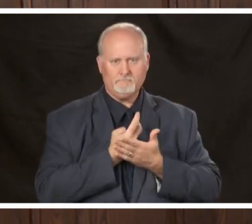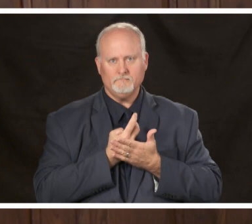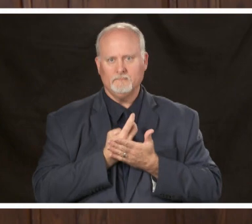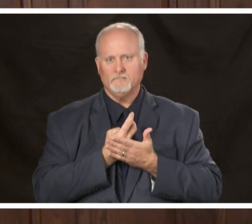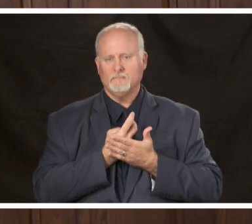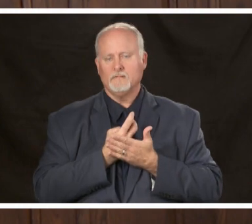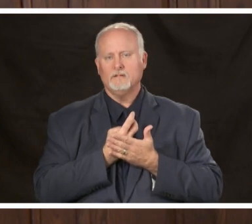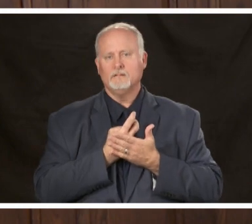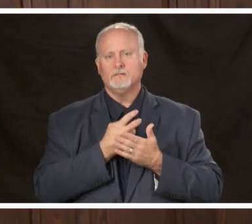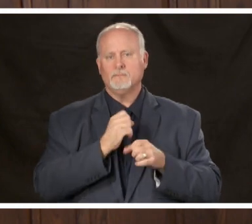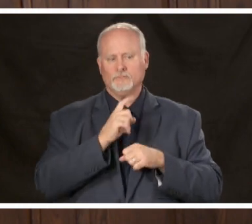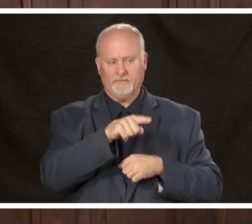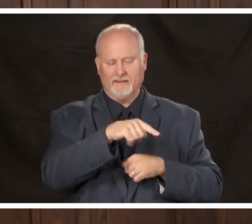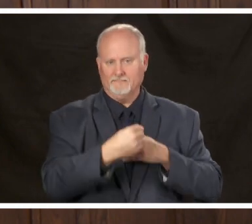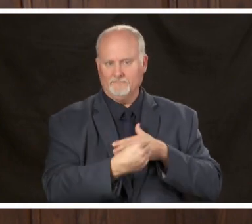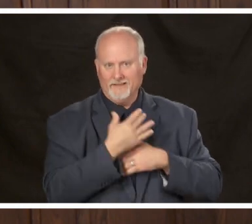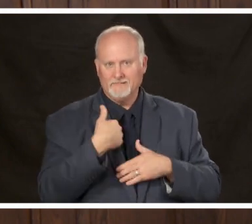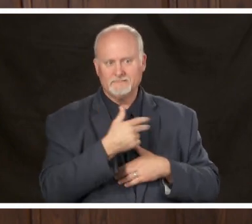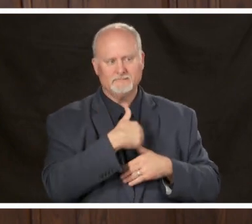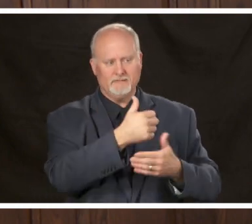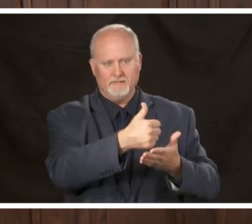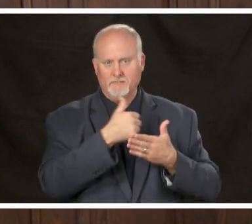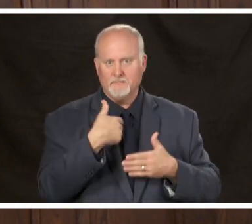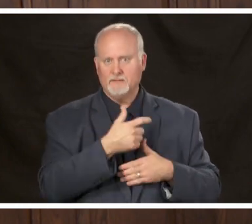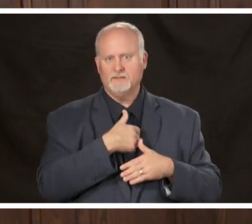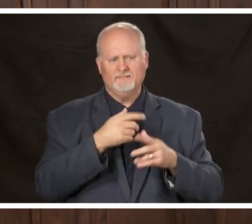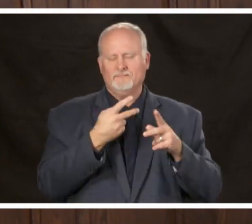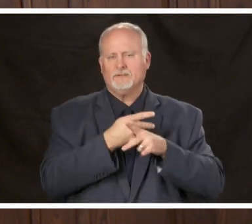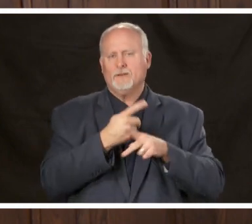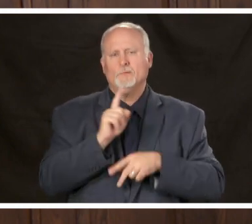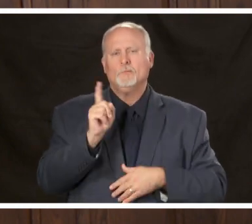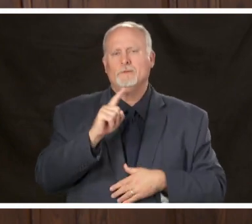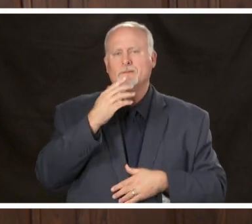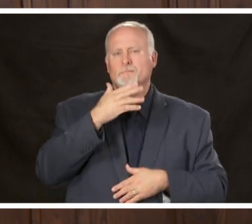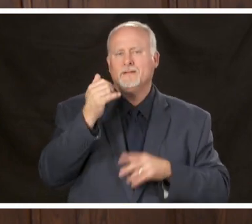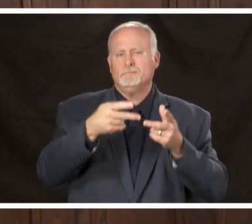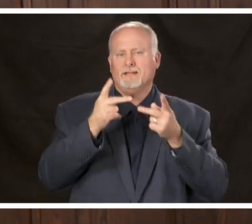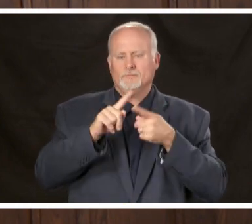need it maybe some help in determining where to put a test site if we identify